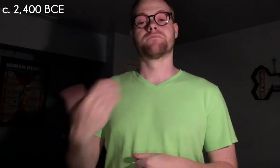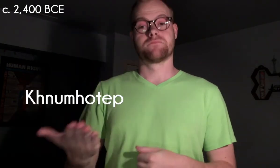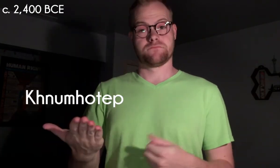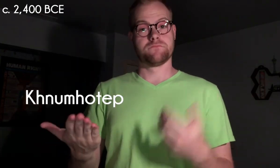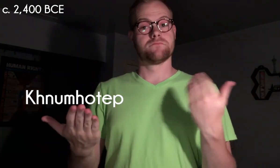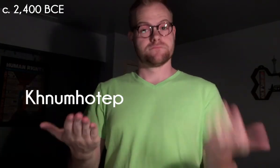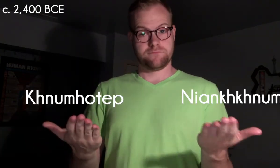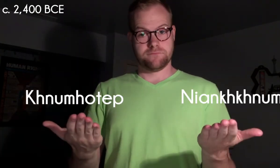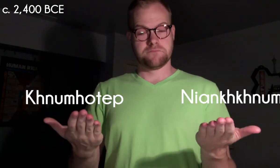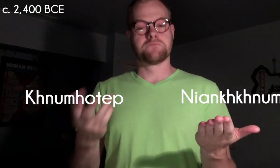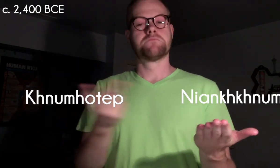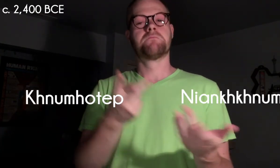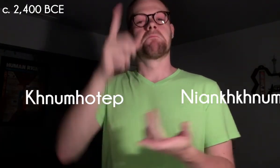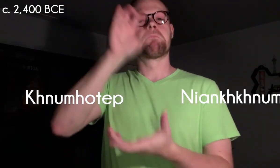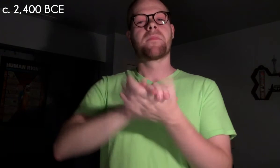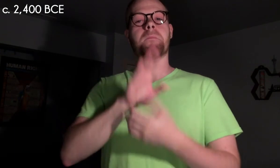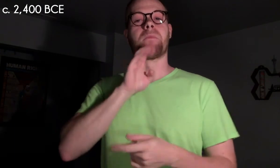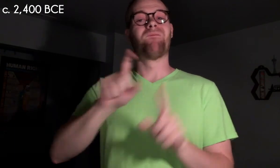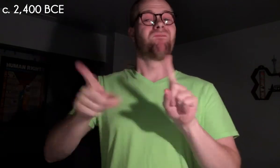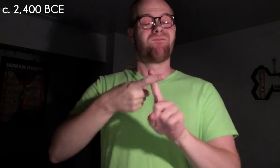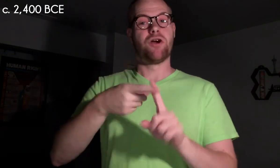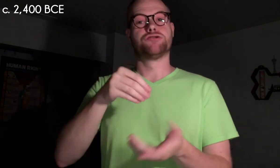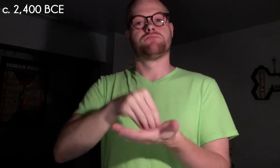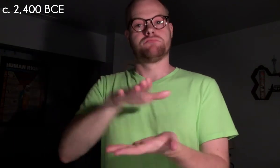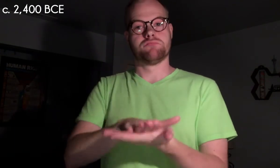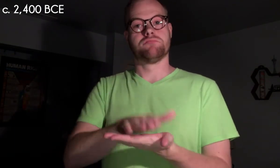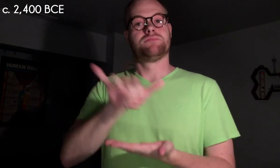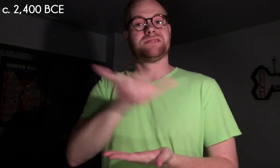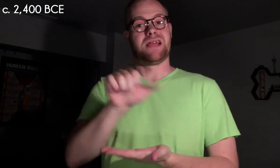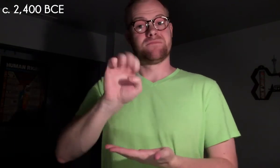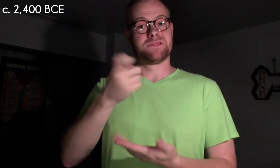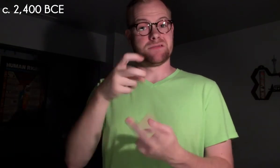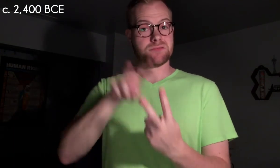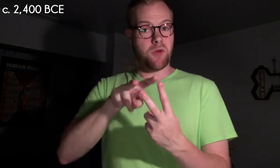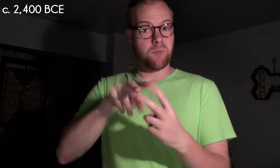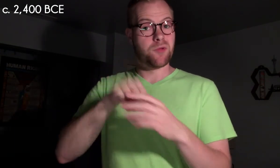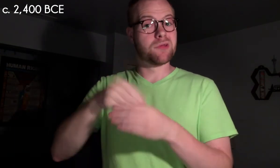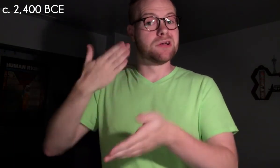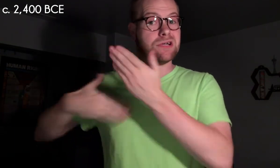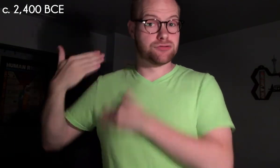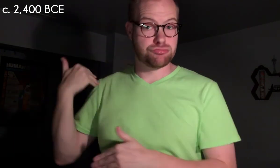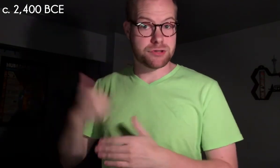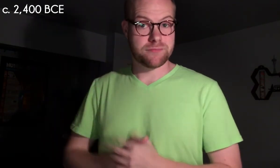c. 2,400 BCE Khnumhotep and Niankhkhnum are believed to be the first recorded same-sex couple in history.